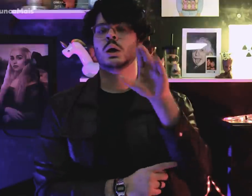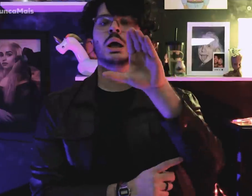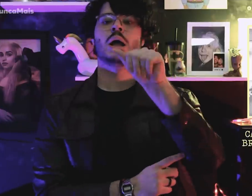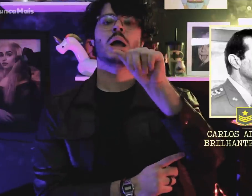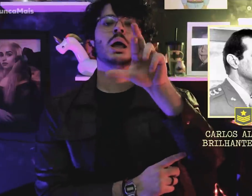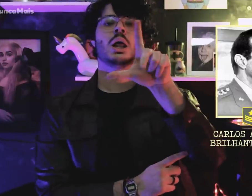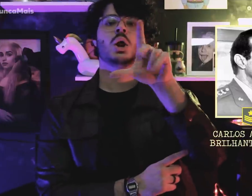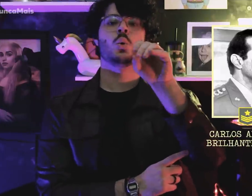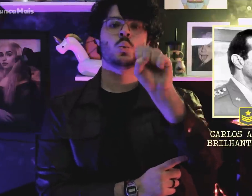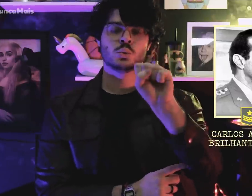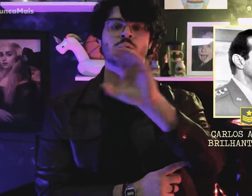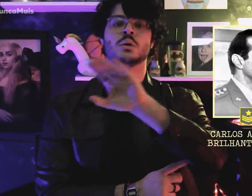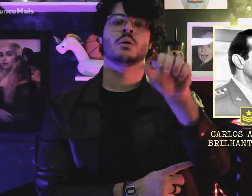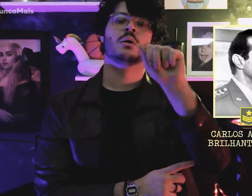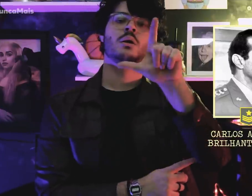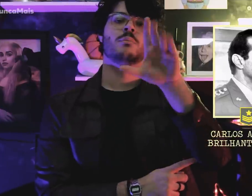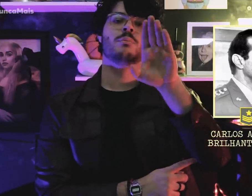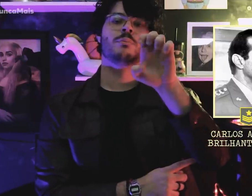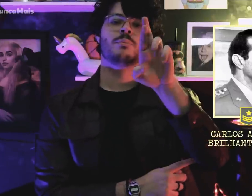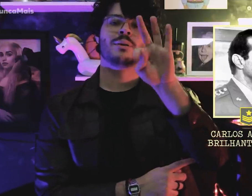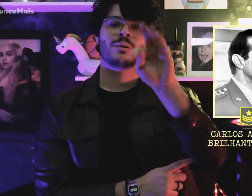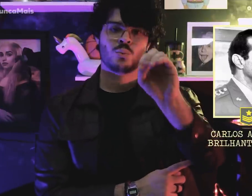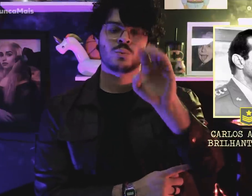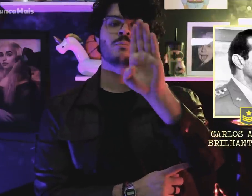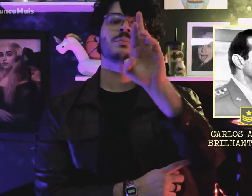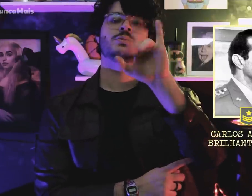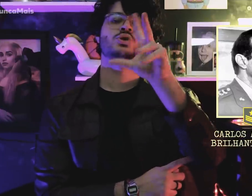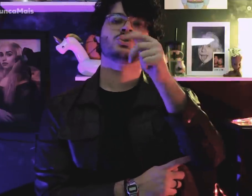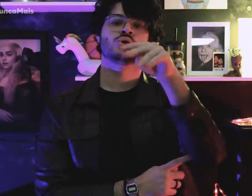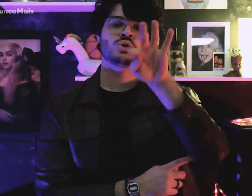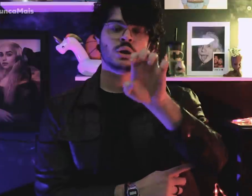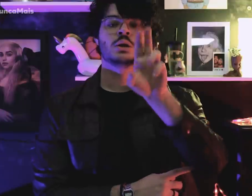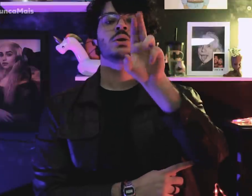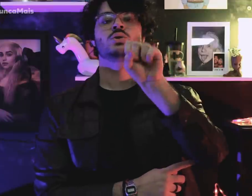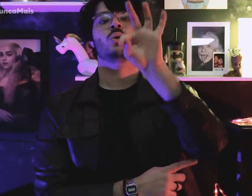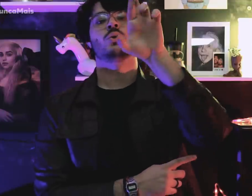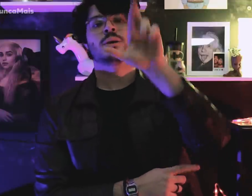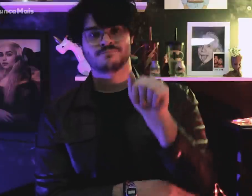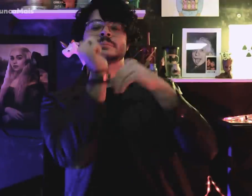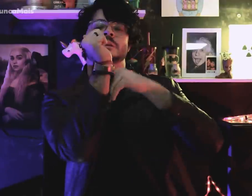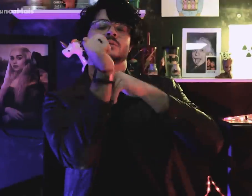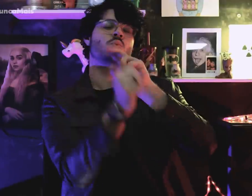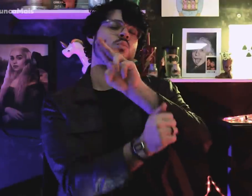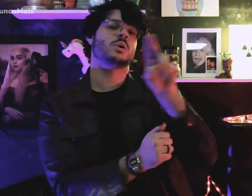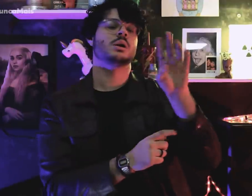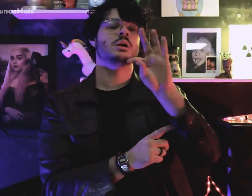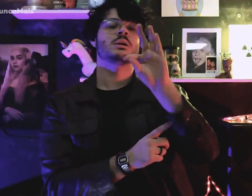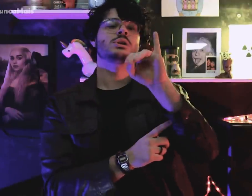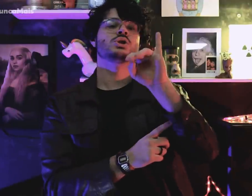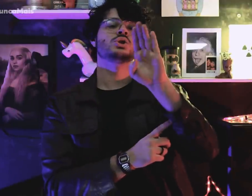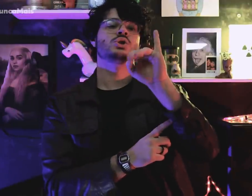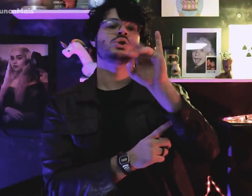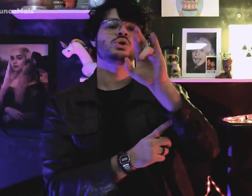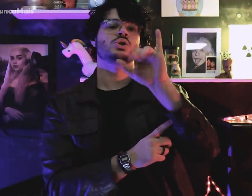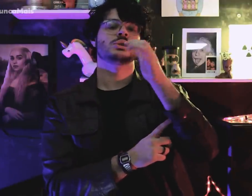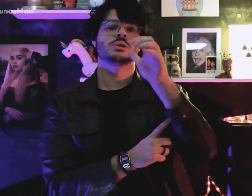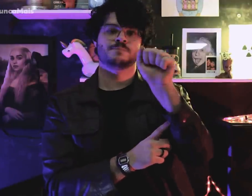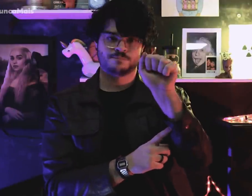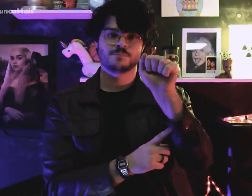Carlos Alberto Brilhante Ustra, known as Dr. Tibiriçá,